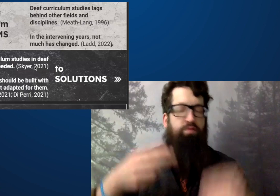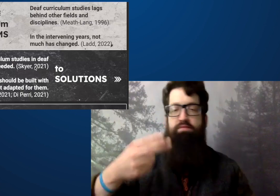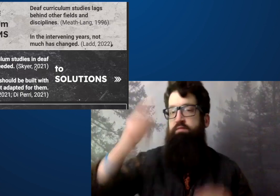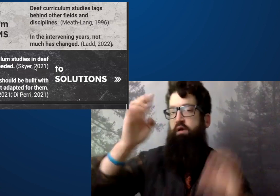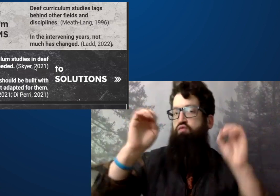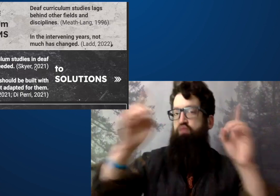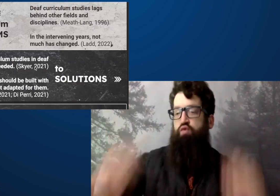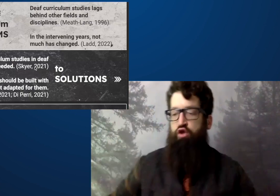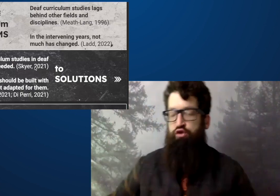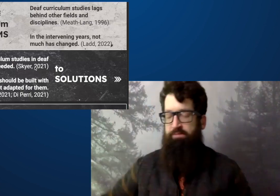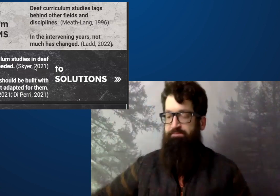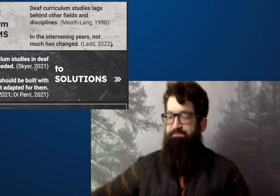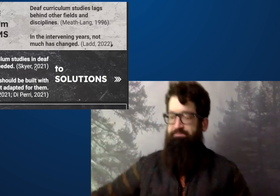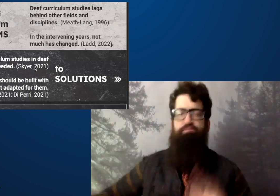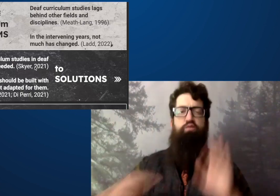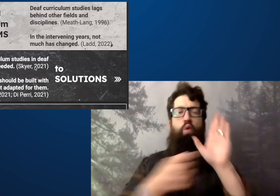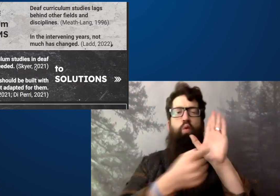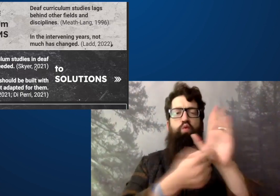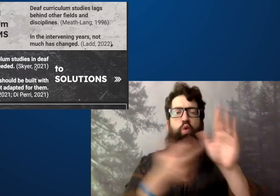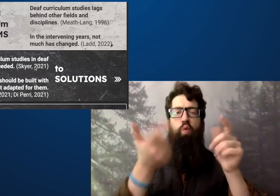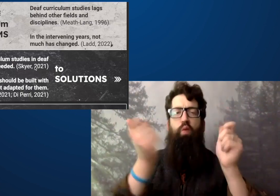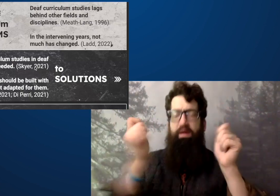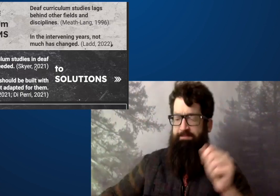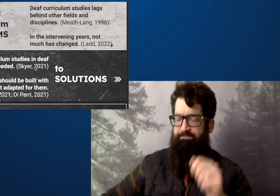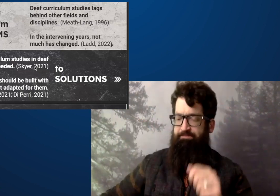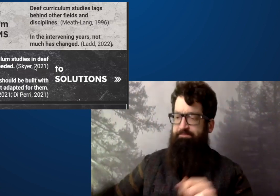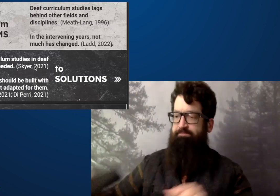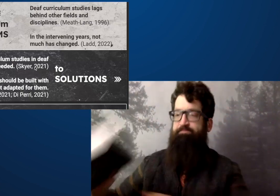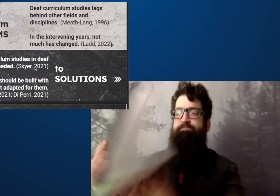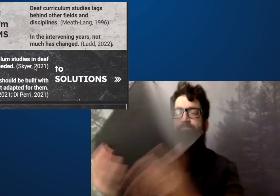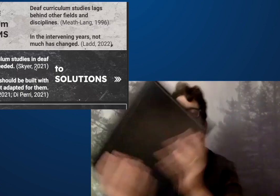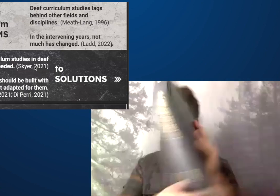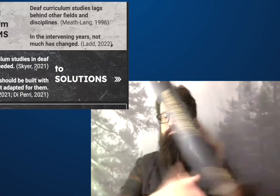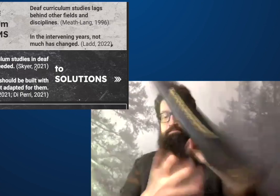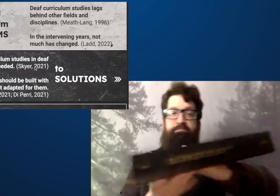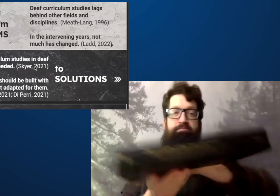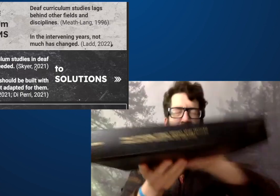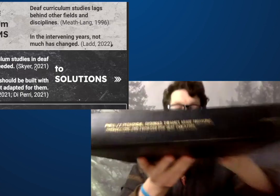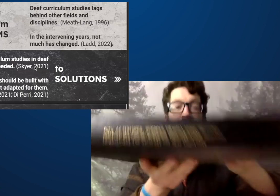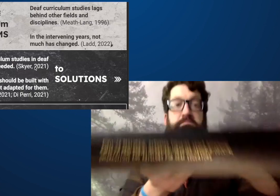teachers provide education in curriculum environments.